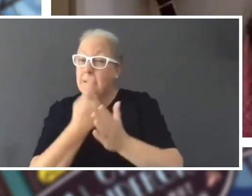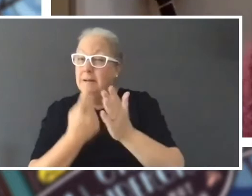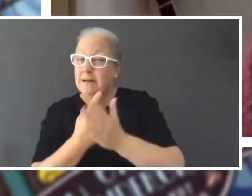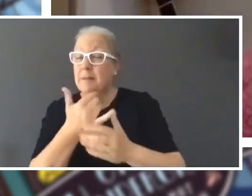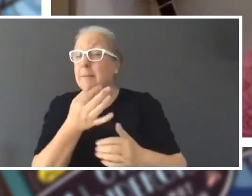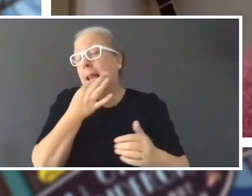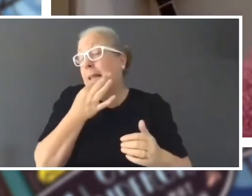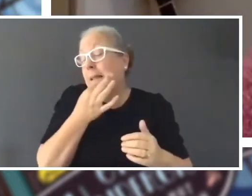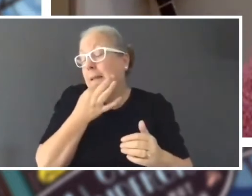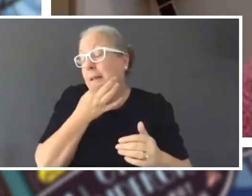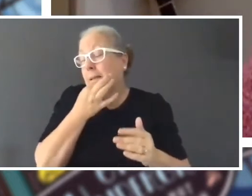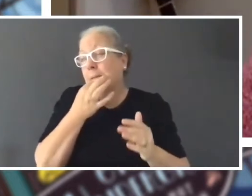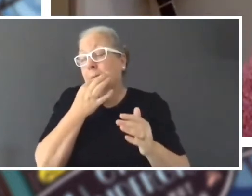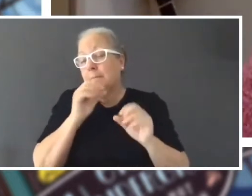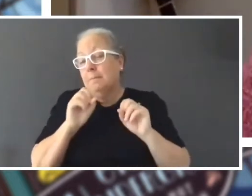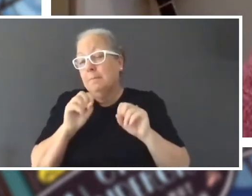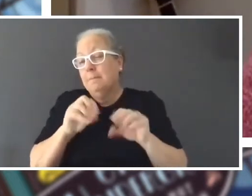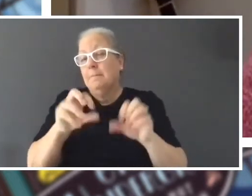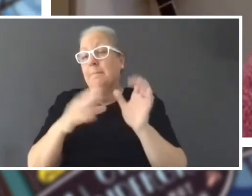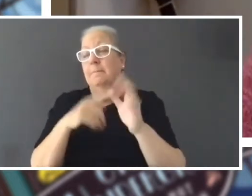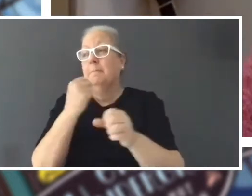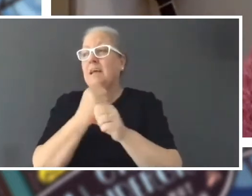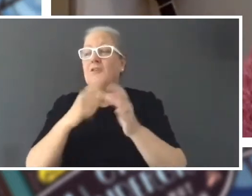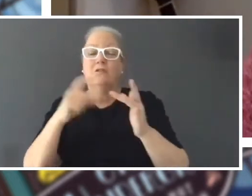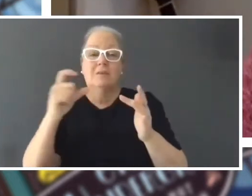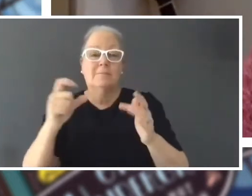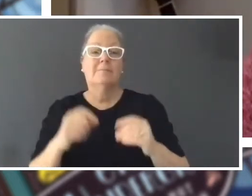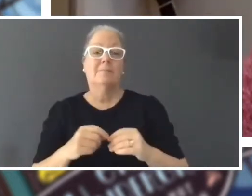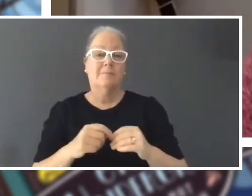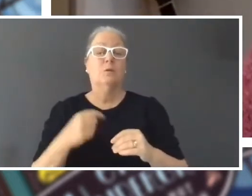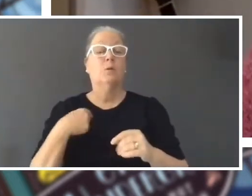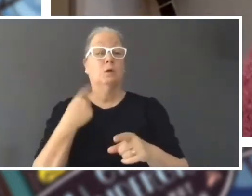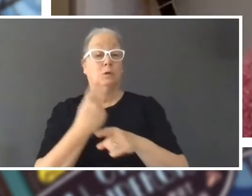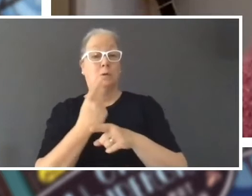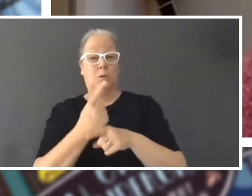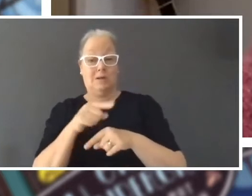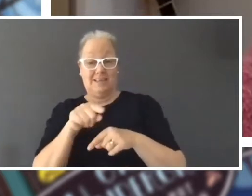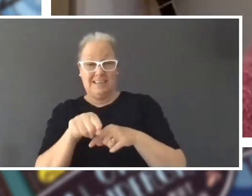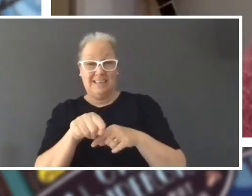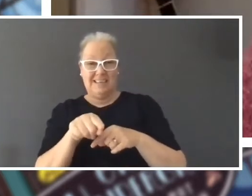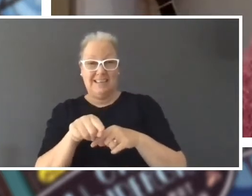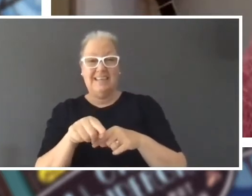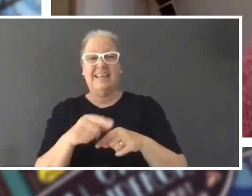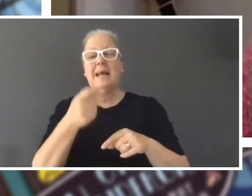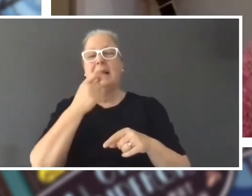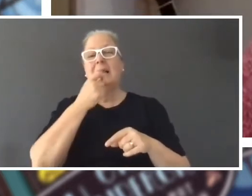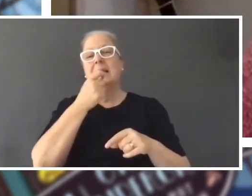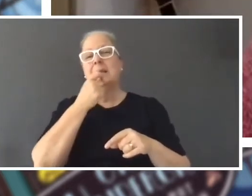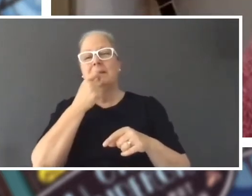Well, yes like we discussed Dunn's Orchard is a bit of a cardboard cutout town, it's all a bit the same nothing very exciting going on